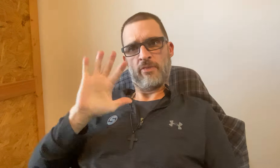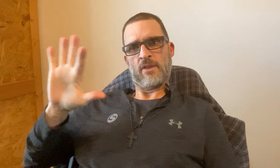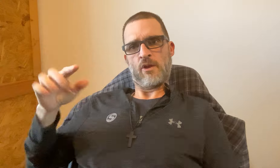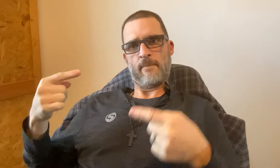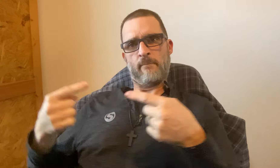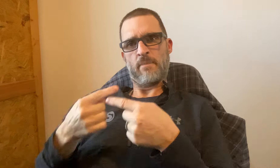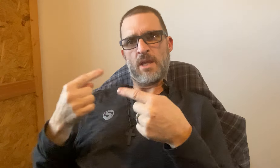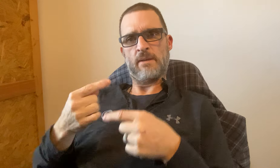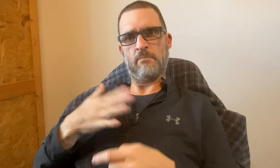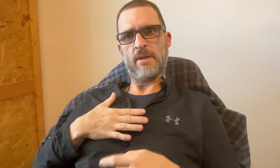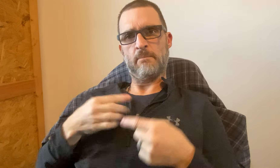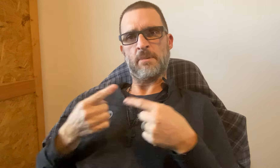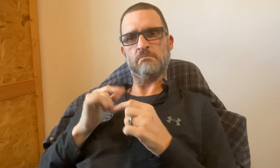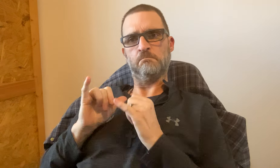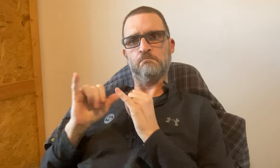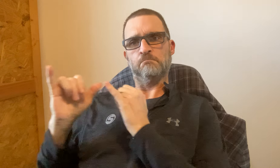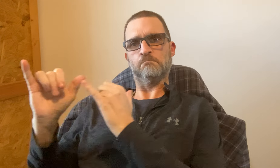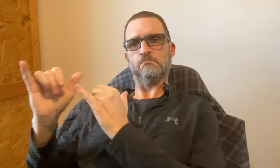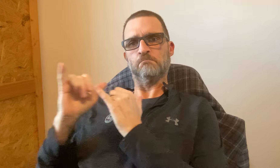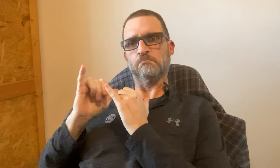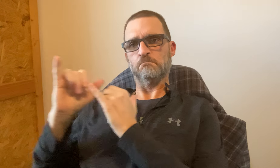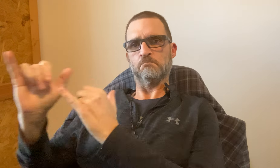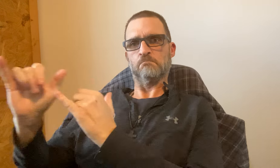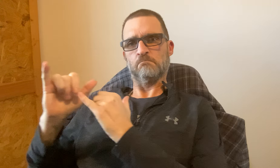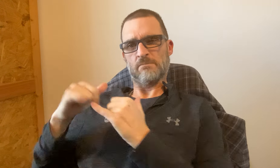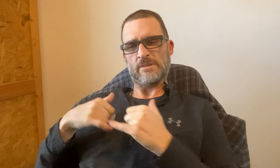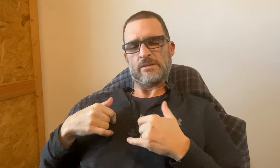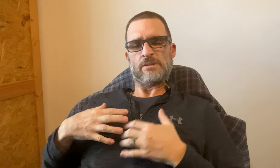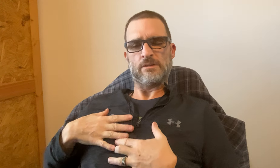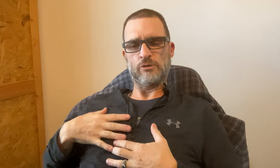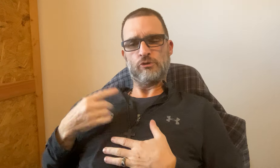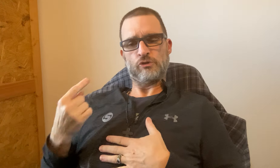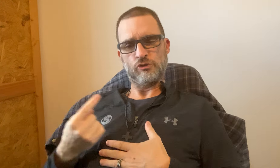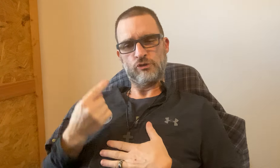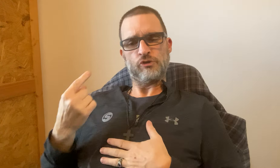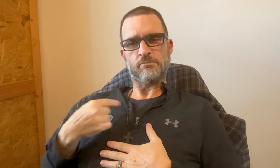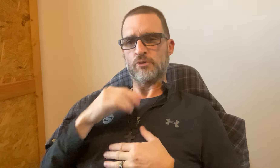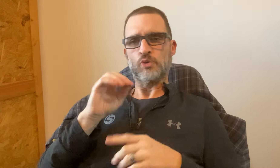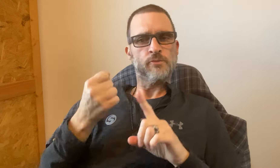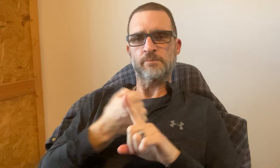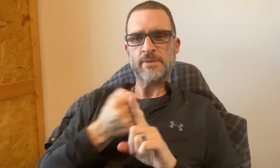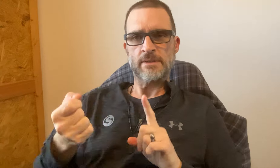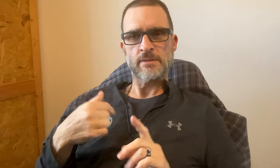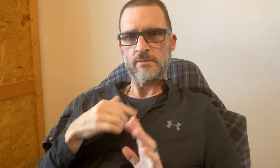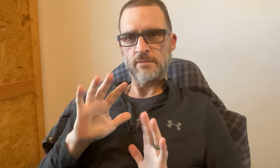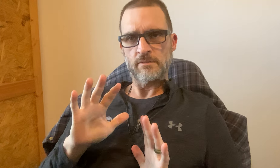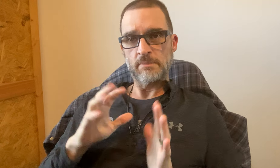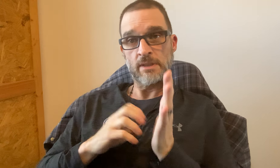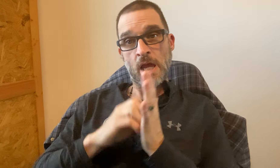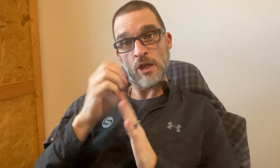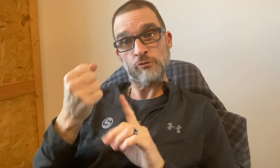Their pain is my pain -- Both of us are the same. I'm suffering and aching. I'm not getting any beating.